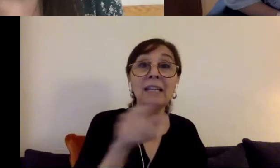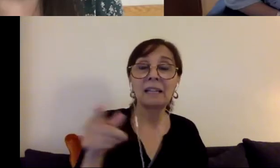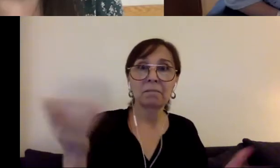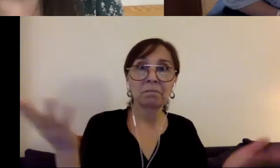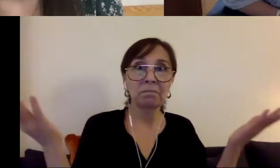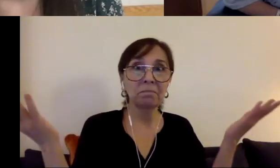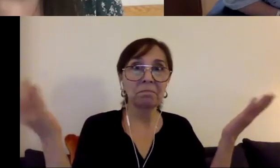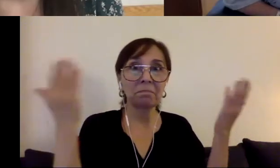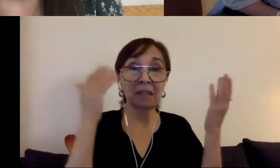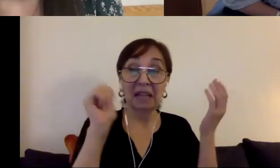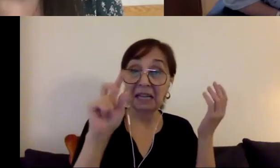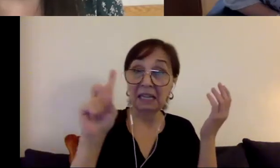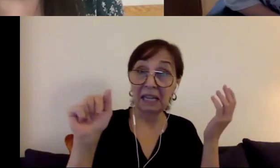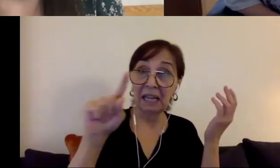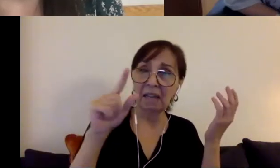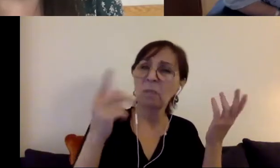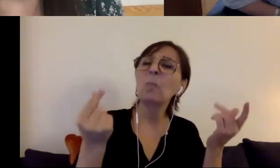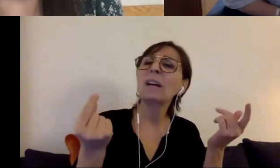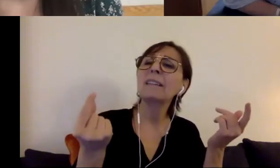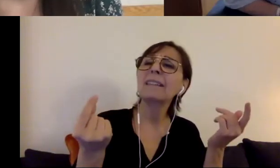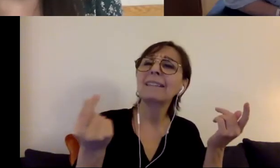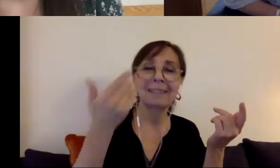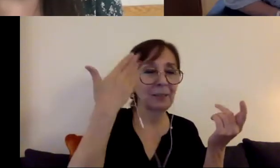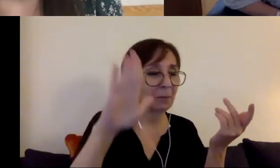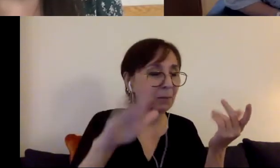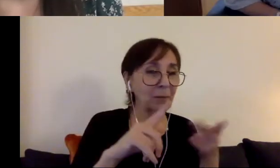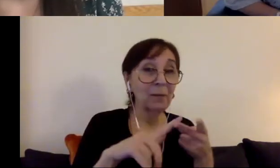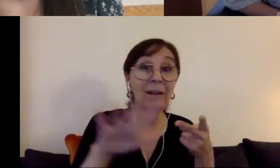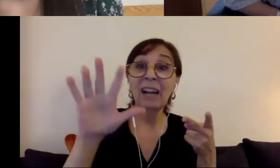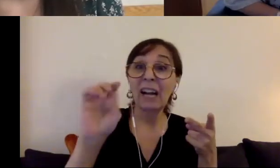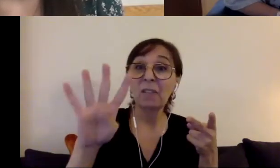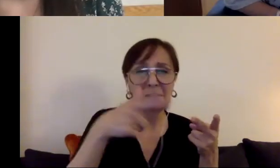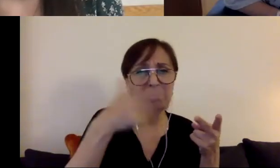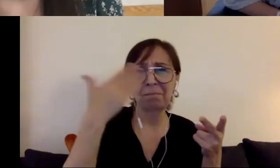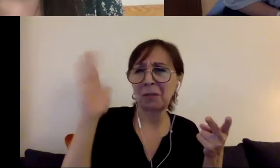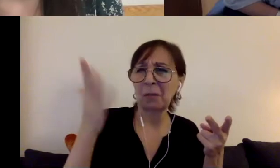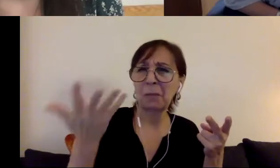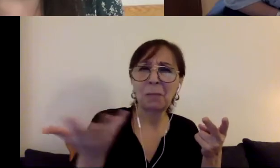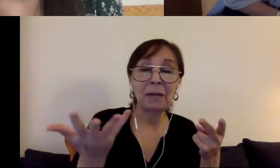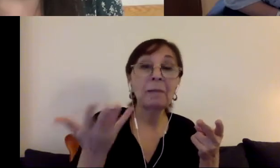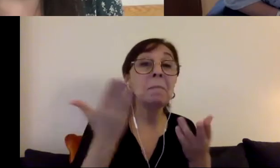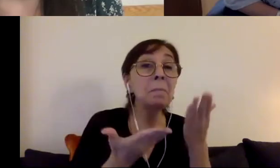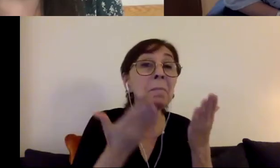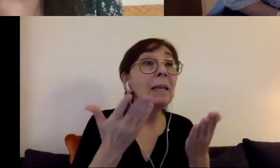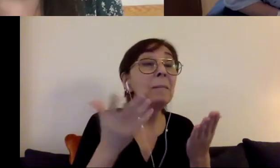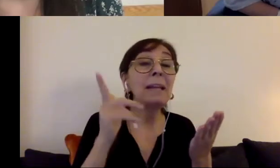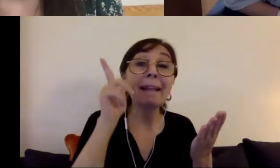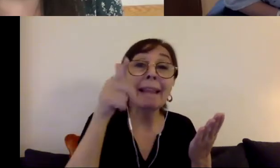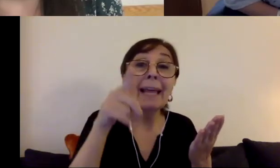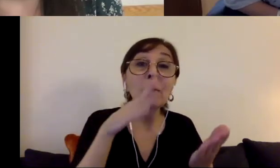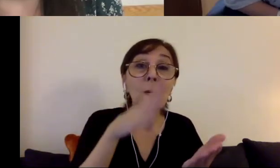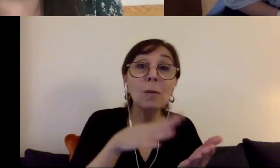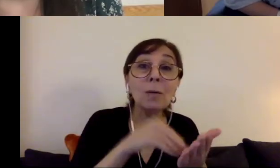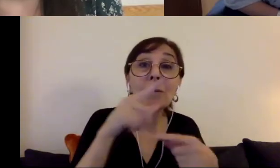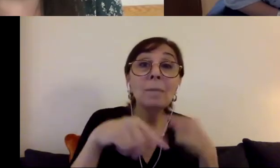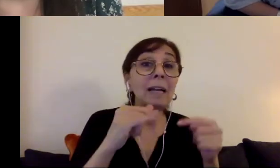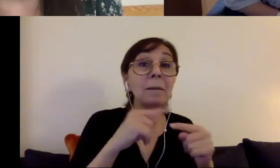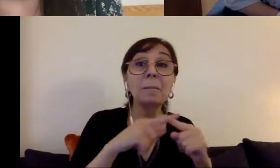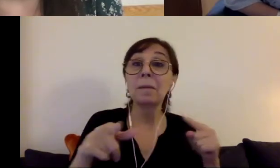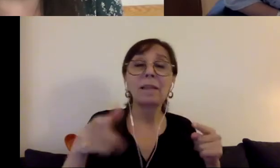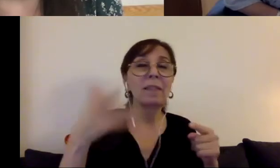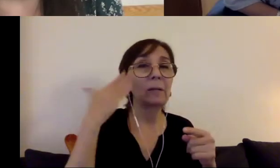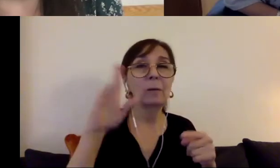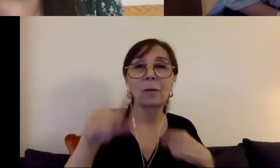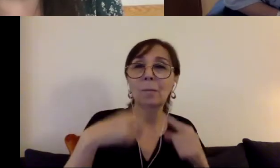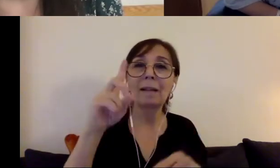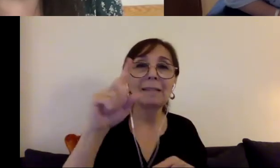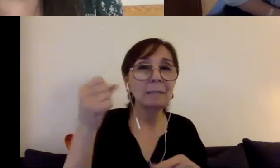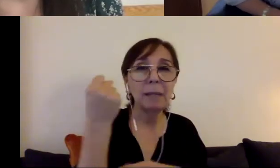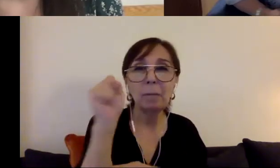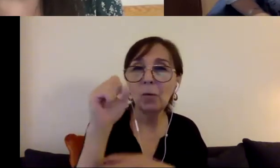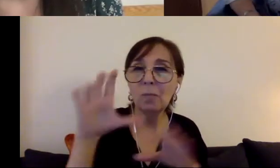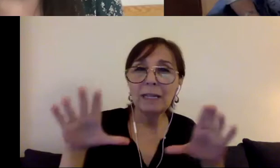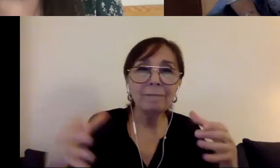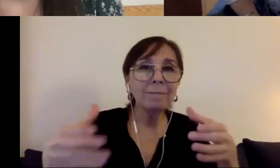They don't know what 504 is. They may have learned about it later; they don't know about the movement.